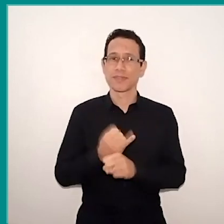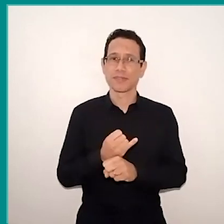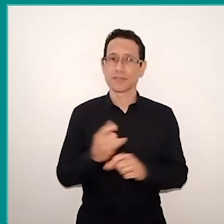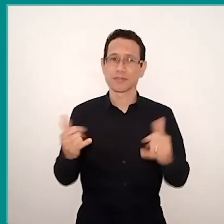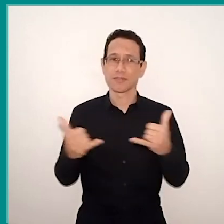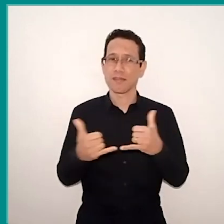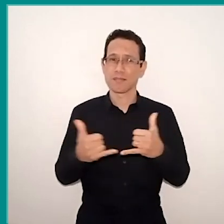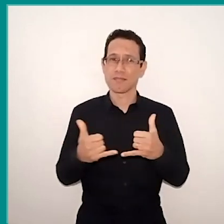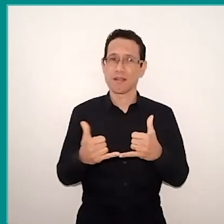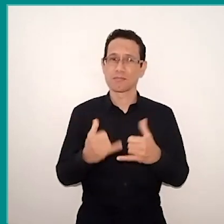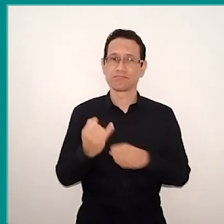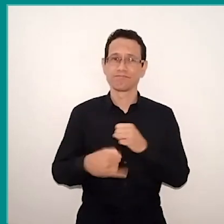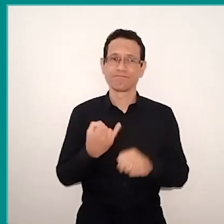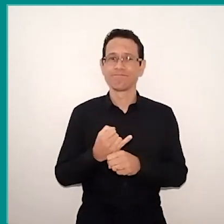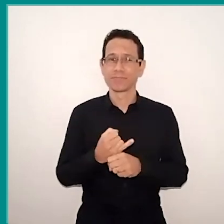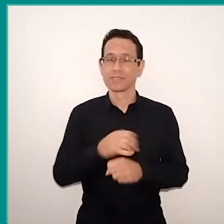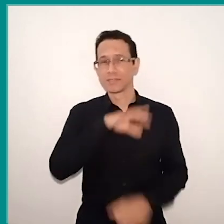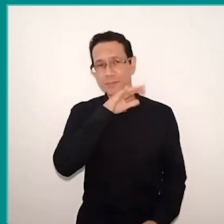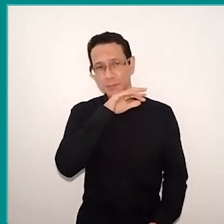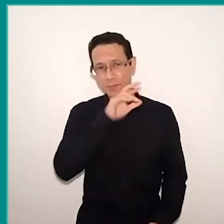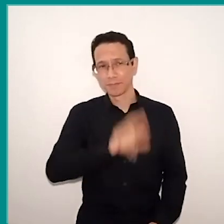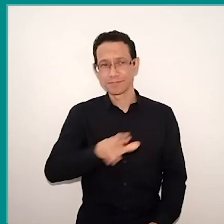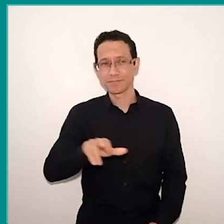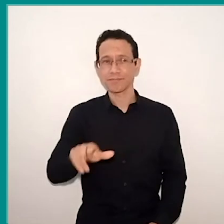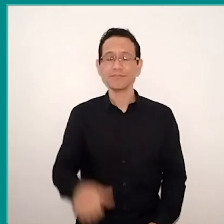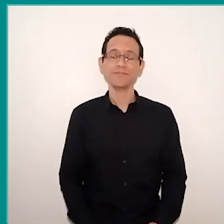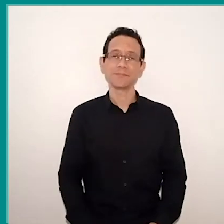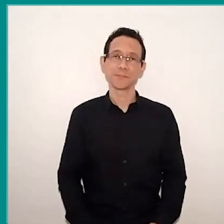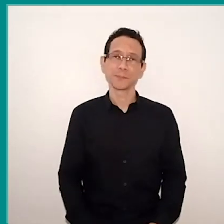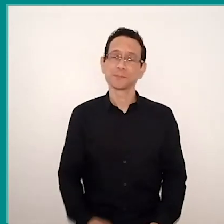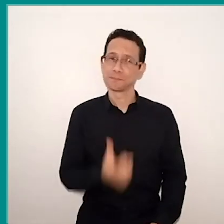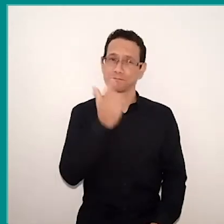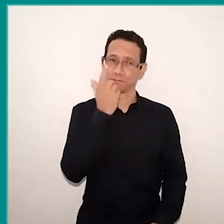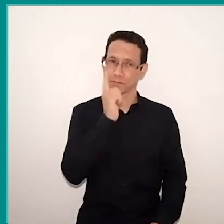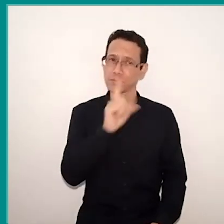in general, because it involves all of this. And if you managed to transpose to digital